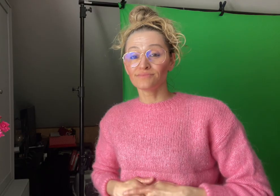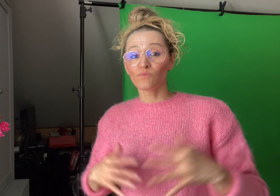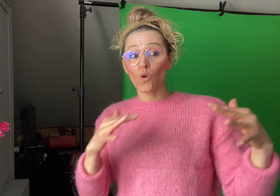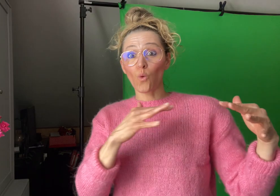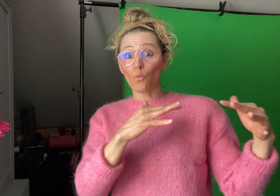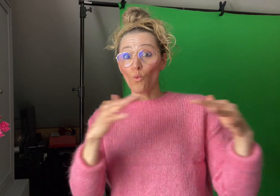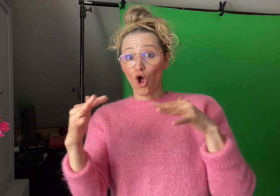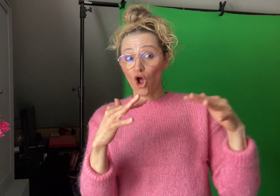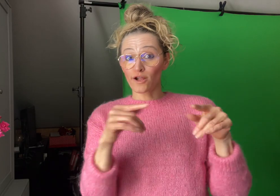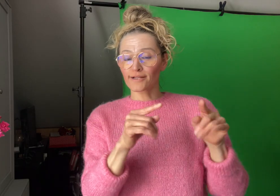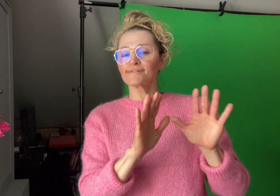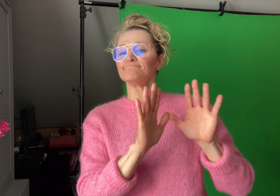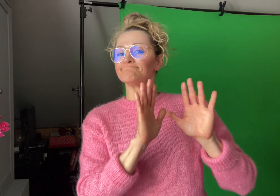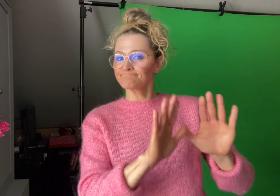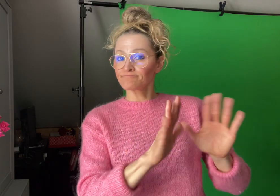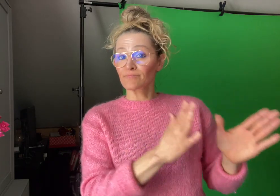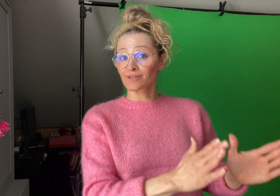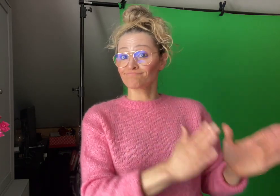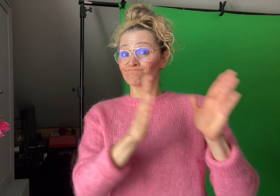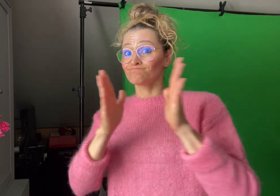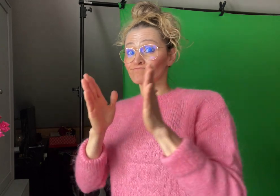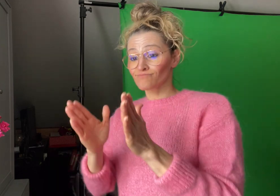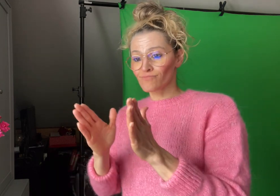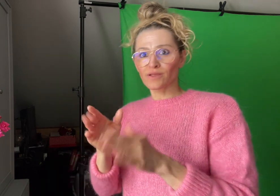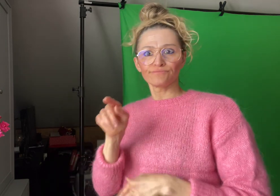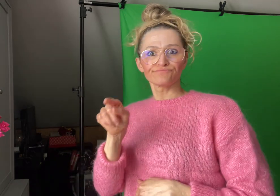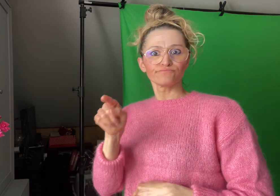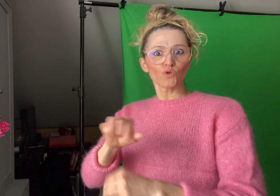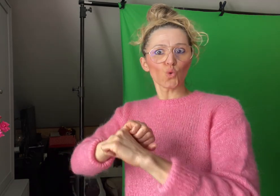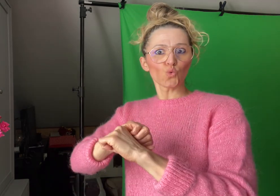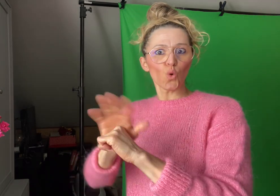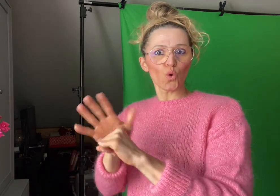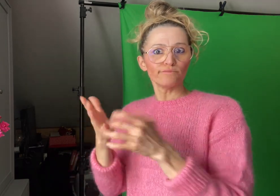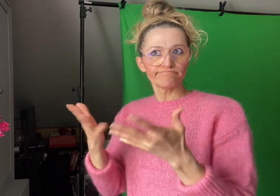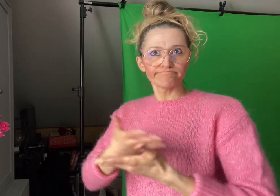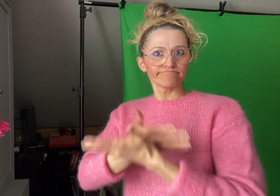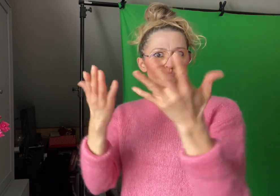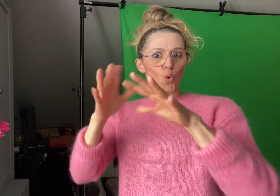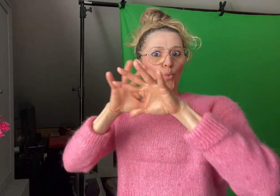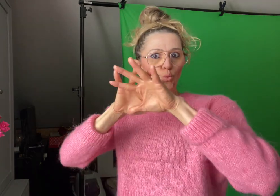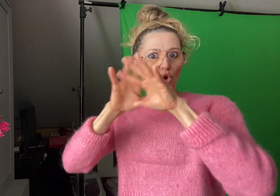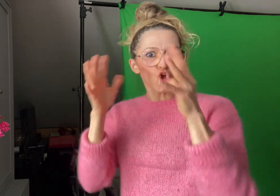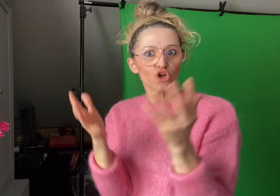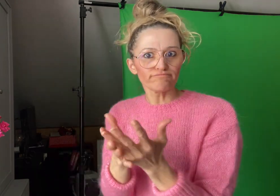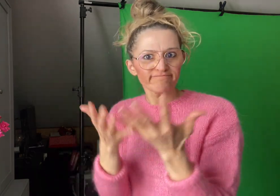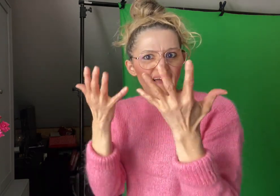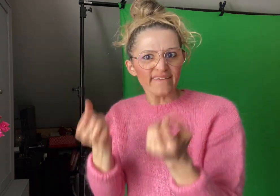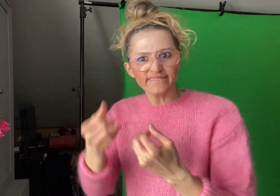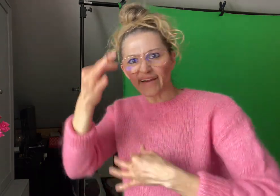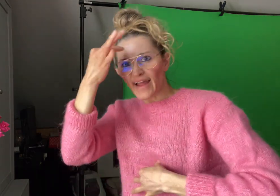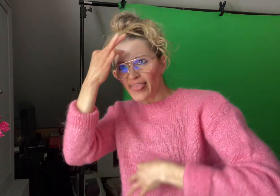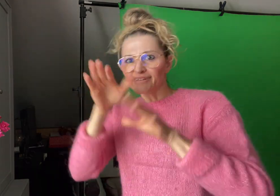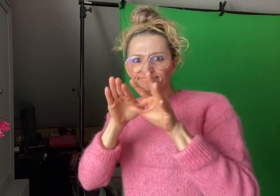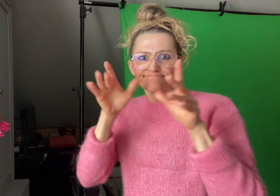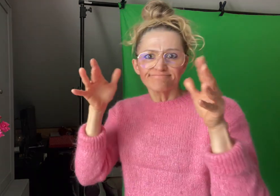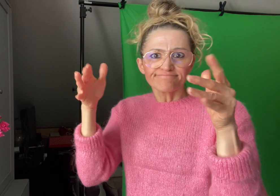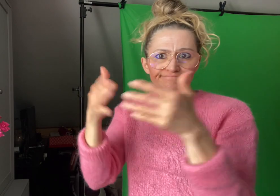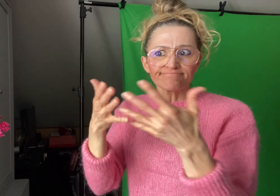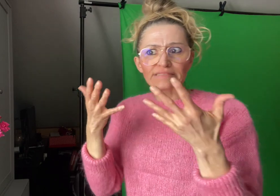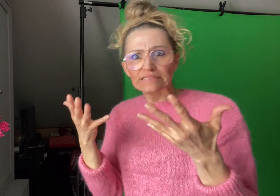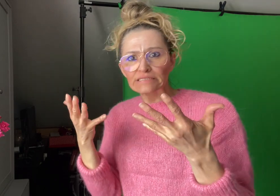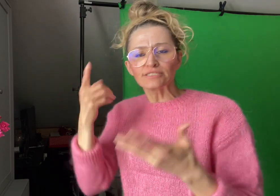Aside from this, a health safety protocol has been created